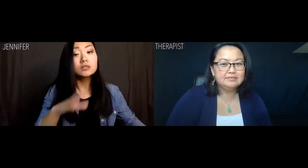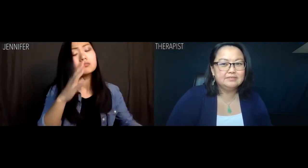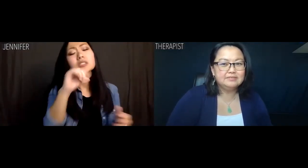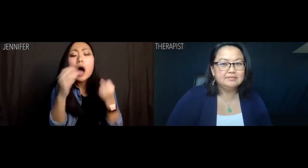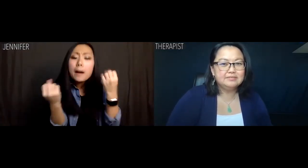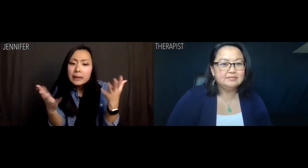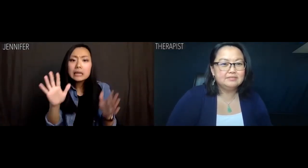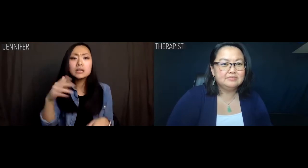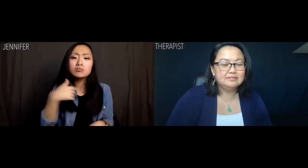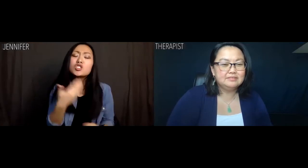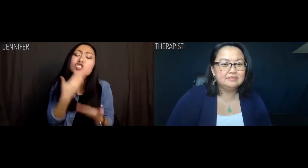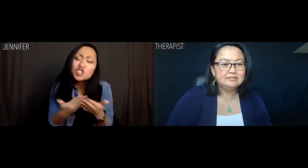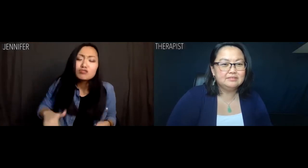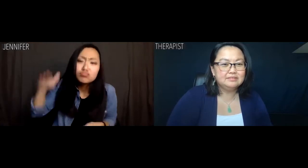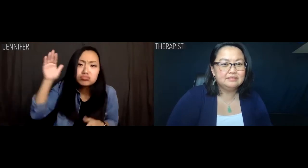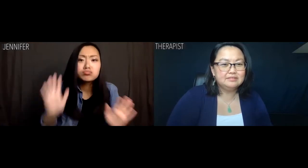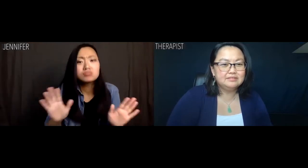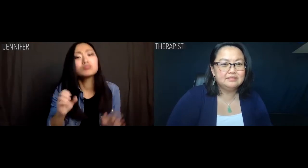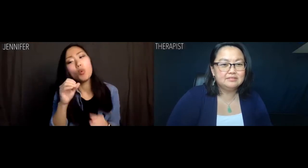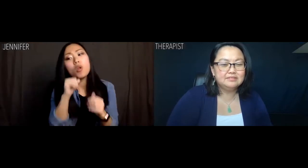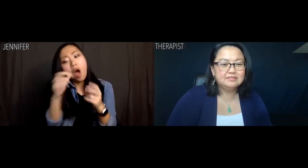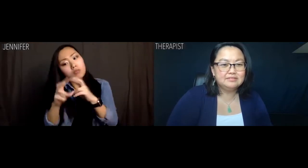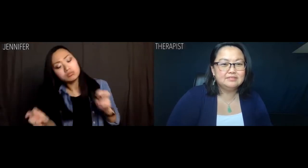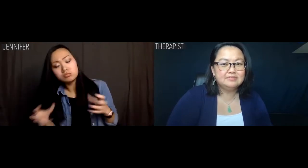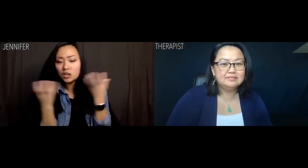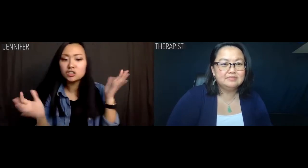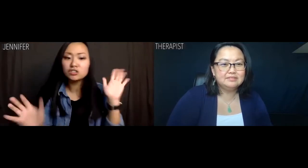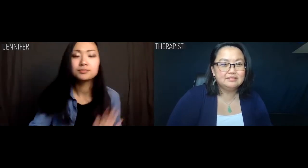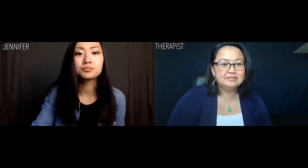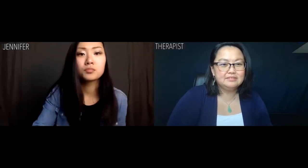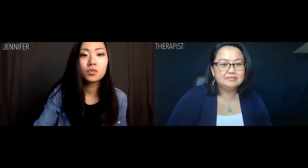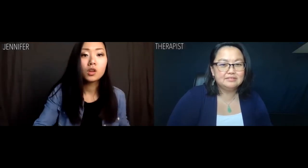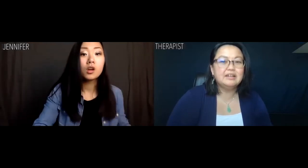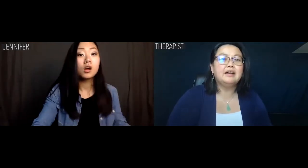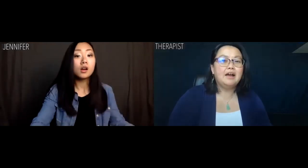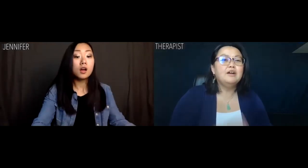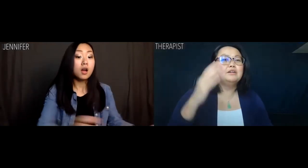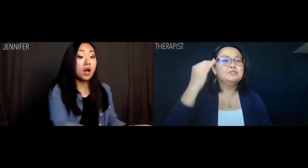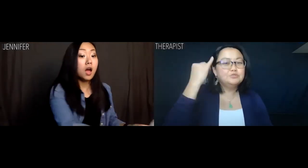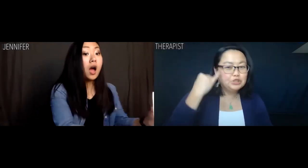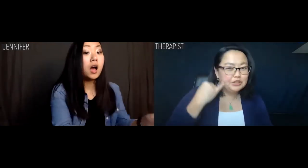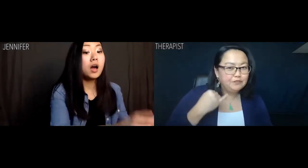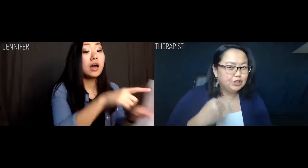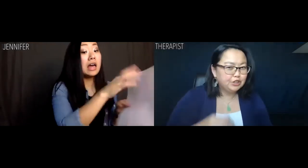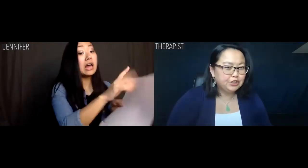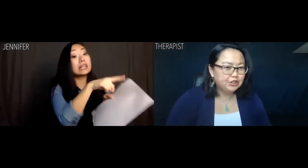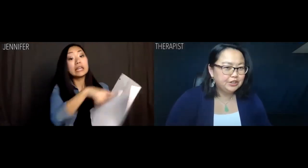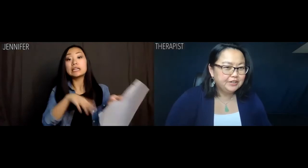There's not very many. I had a very good childhood, so there's not a whole lot to unearth. Therapist: Jennifer.